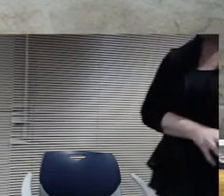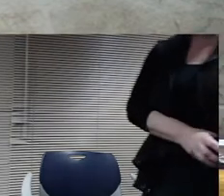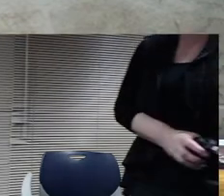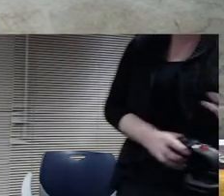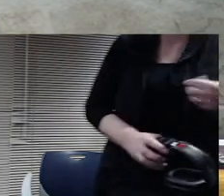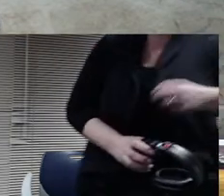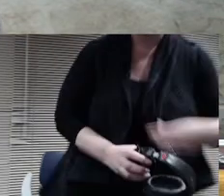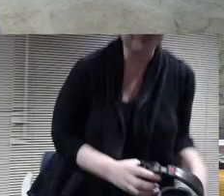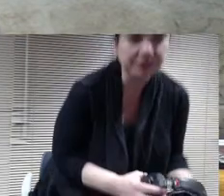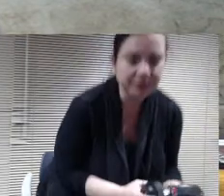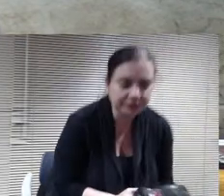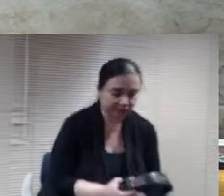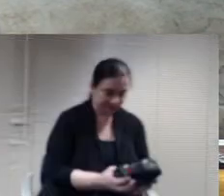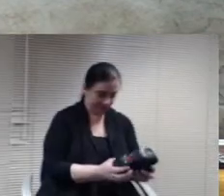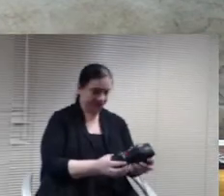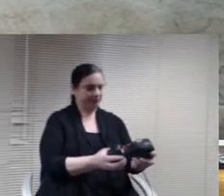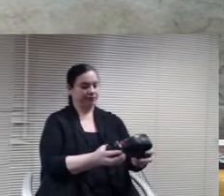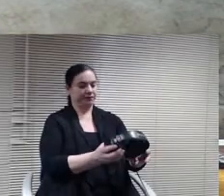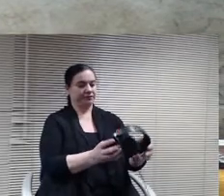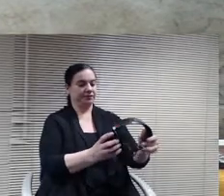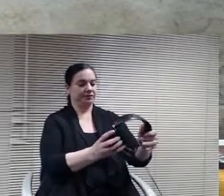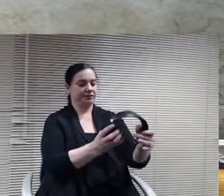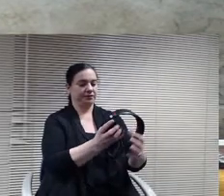Seeing none we could move to roll cover.